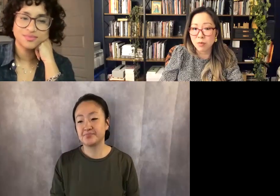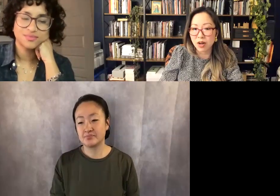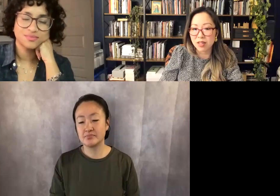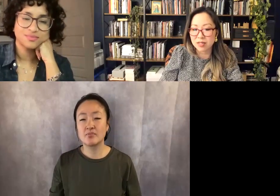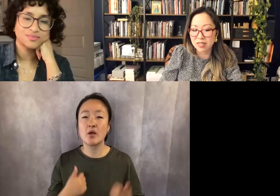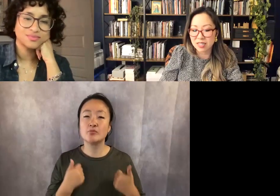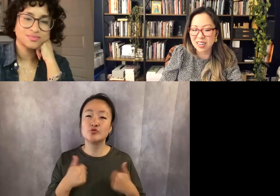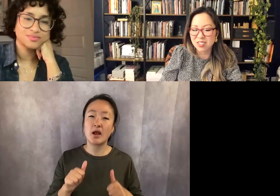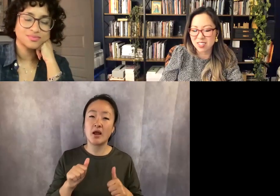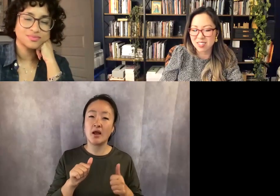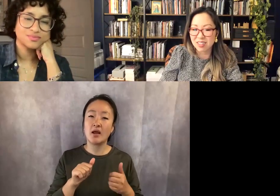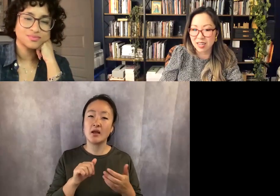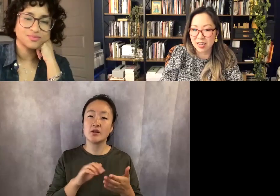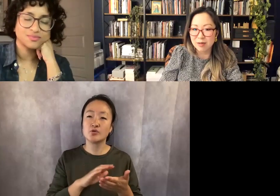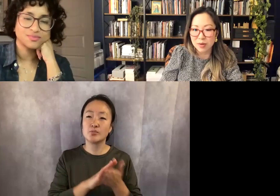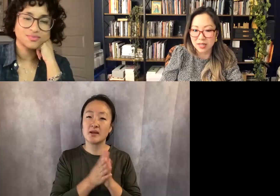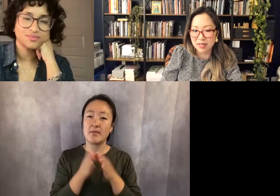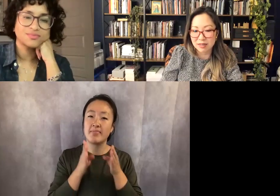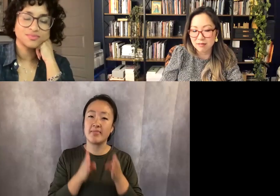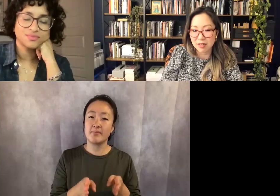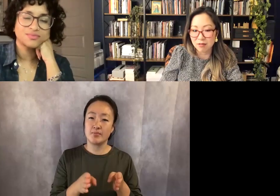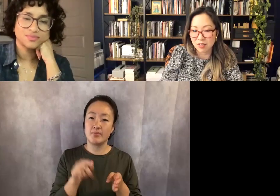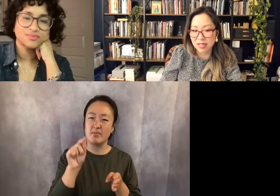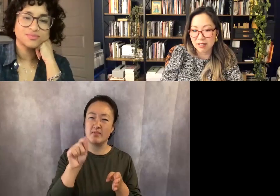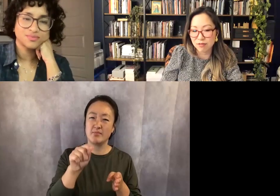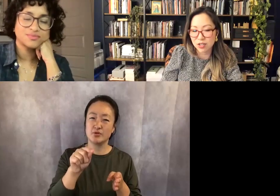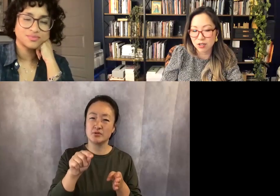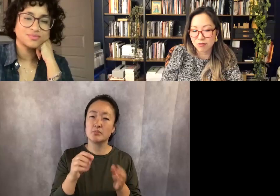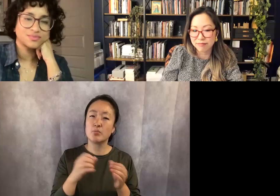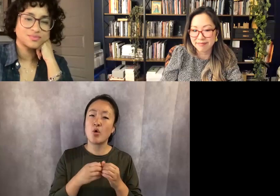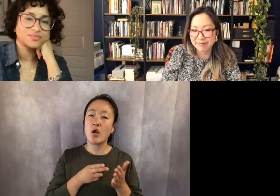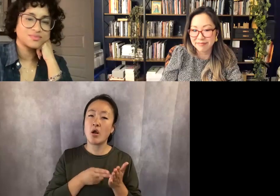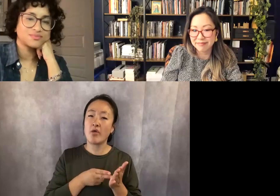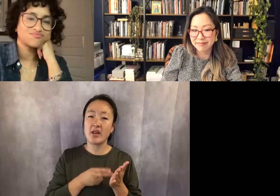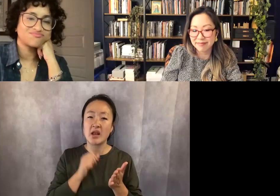more authentically, not just online but in real life, too.